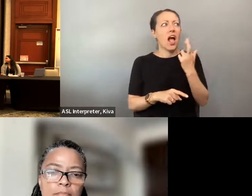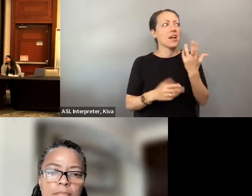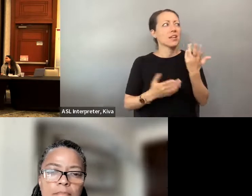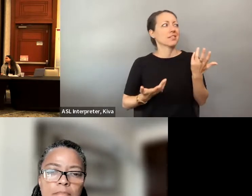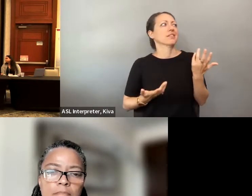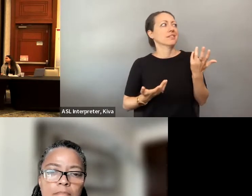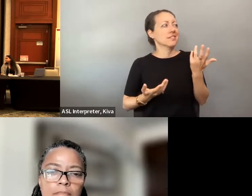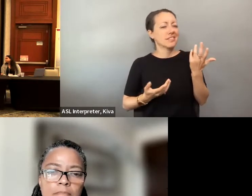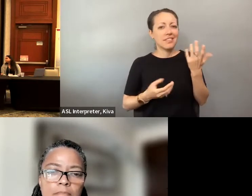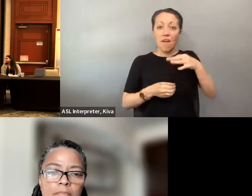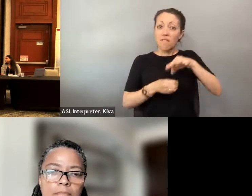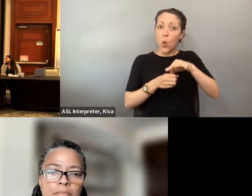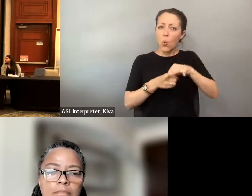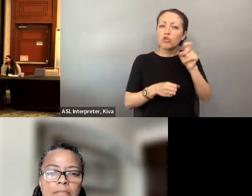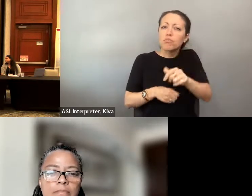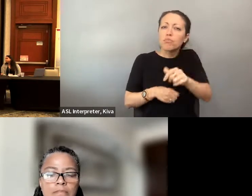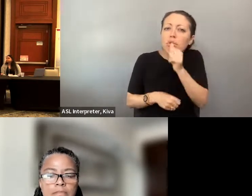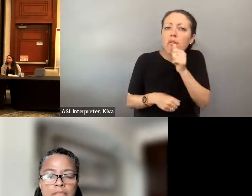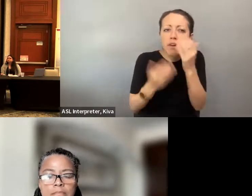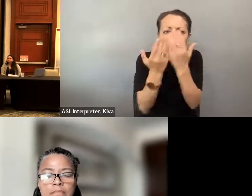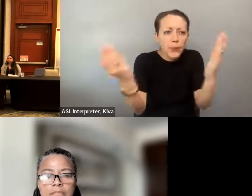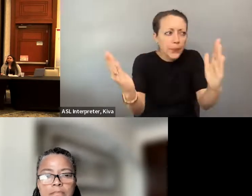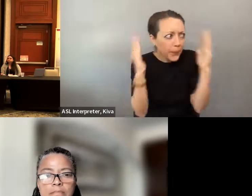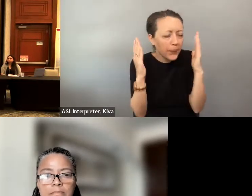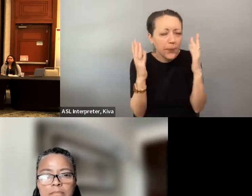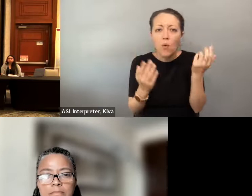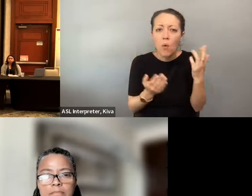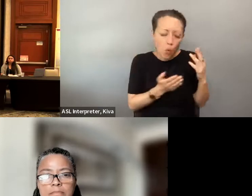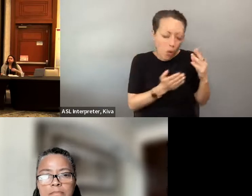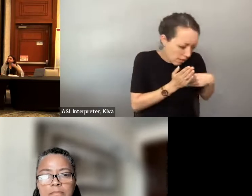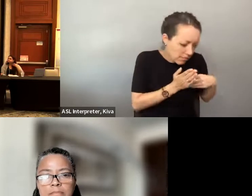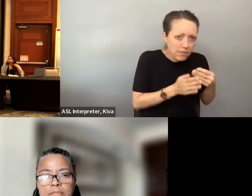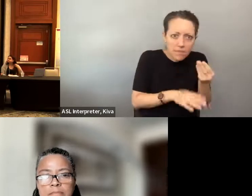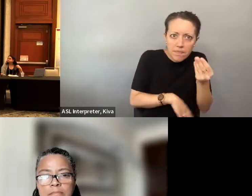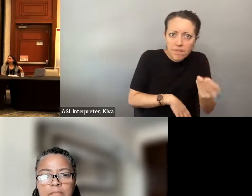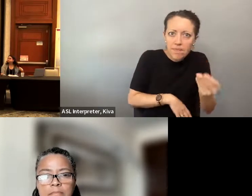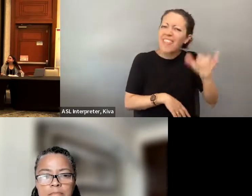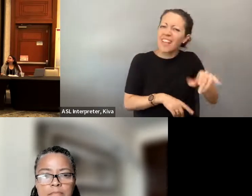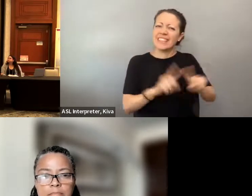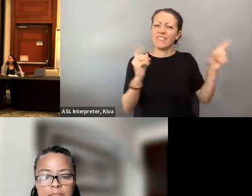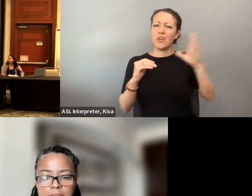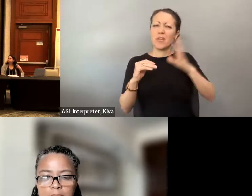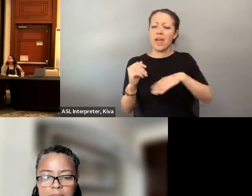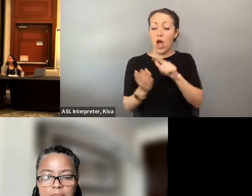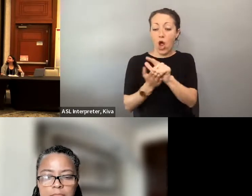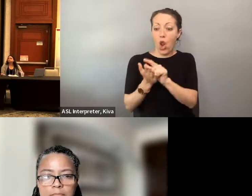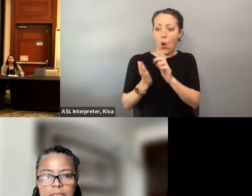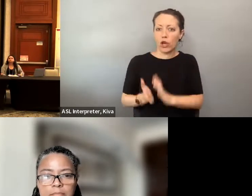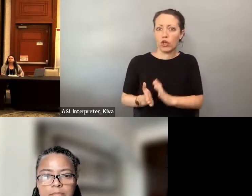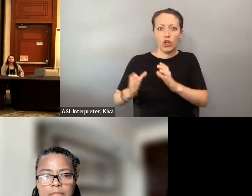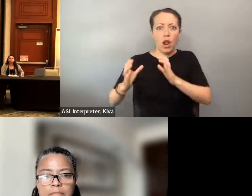different and it's really opened my eyes even more to My eyes, or to see it's how private it is when you vote. see how private it is when you vote. That's a totally That's a totally different story than talking to your lawyer.